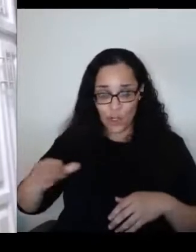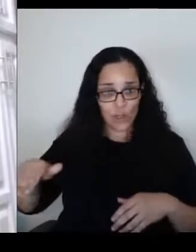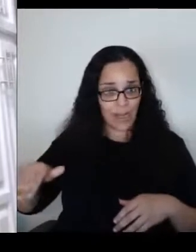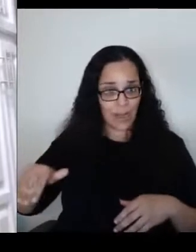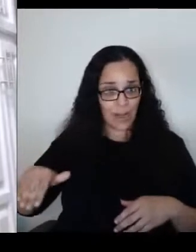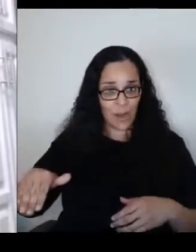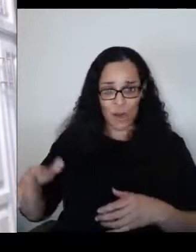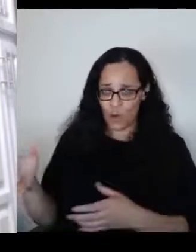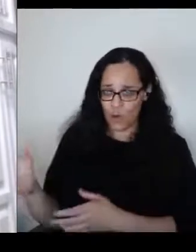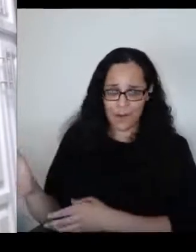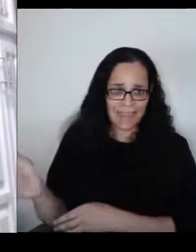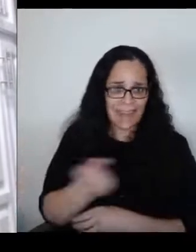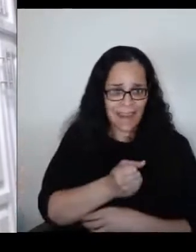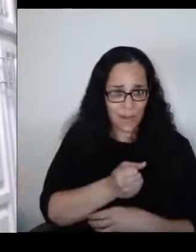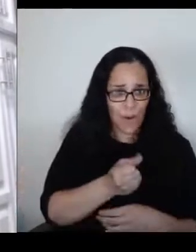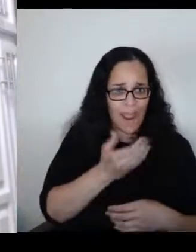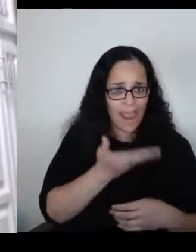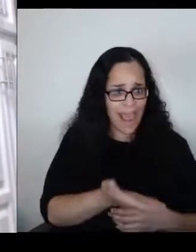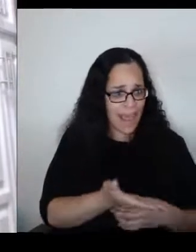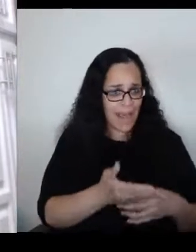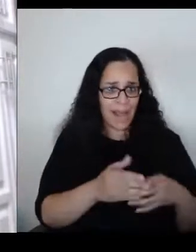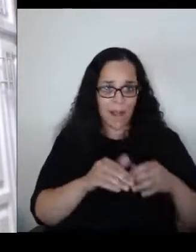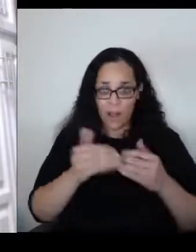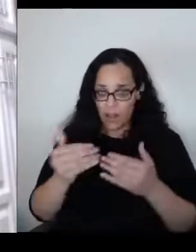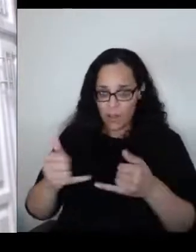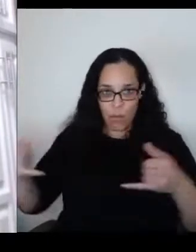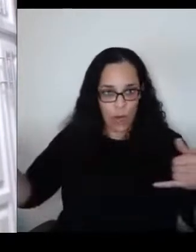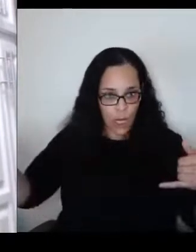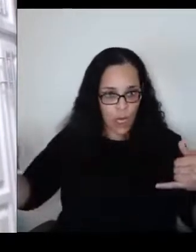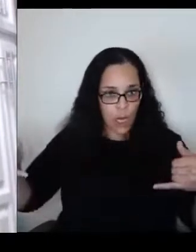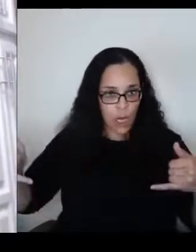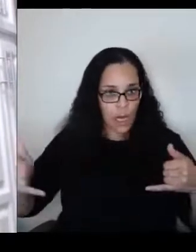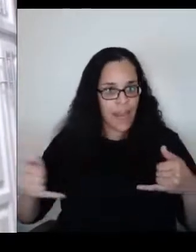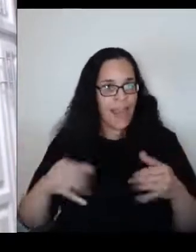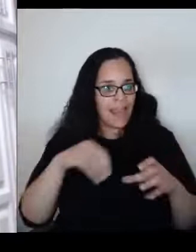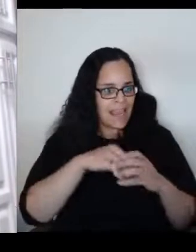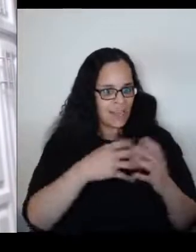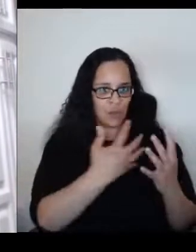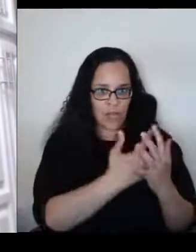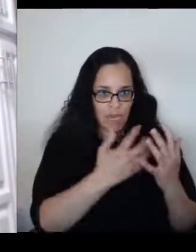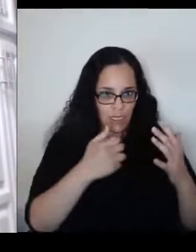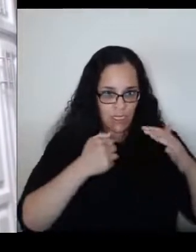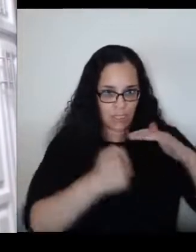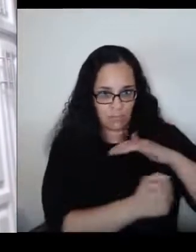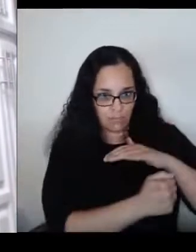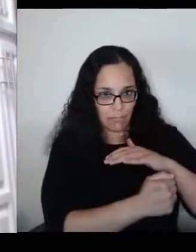and put into cages without their parents, it's not gonna go away.